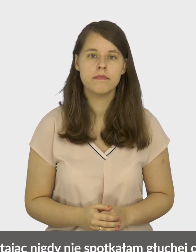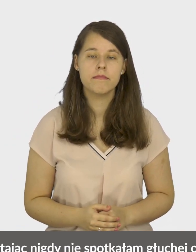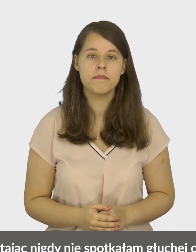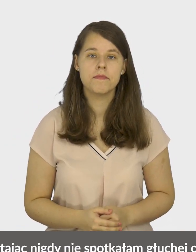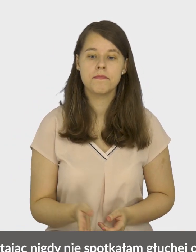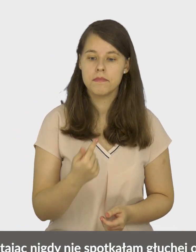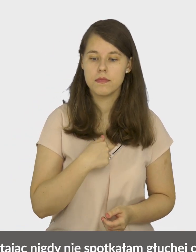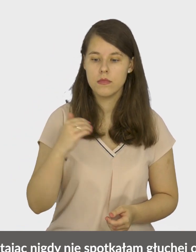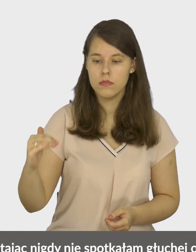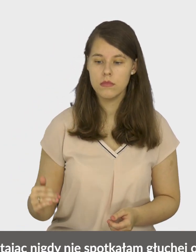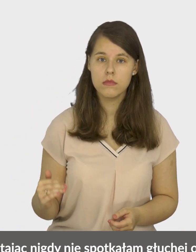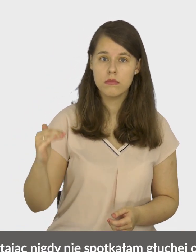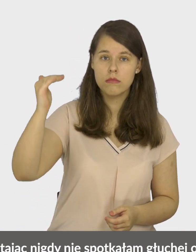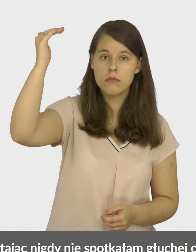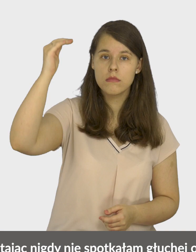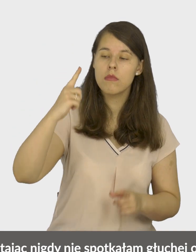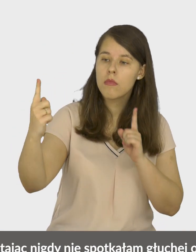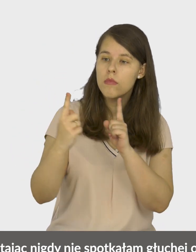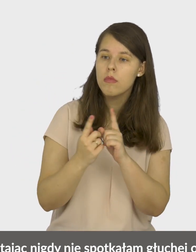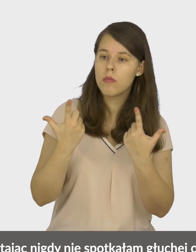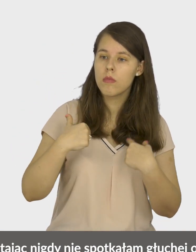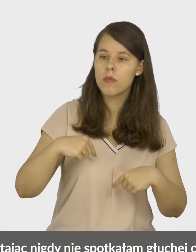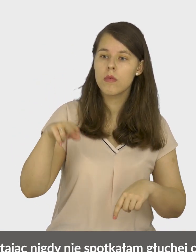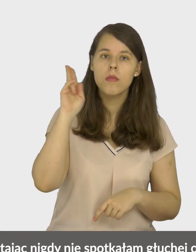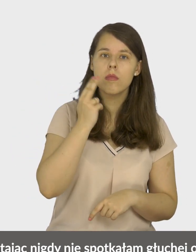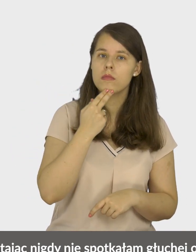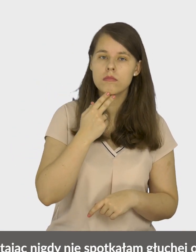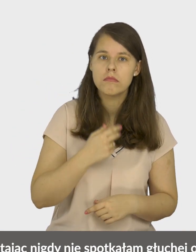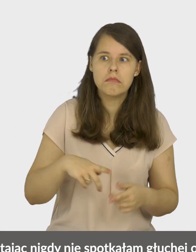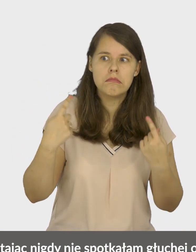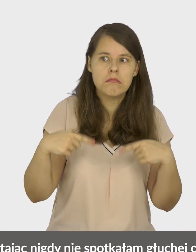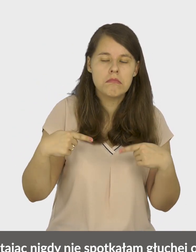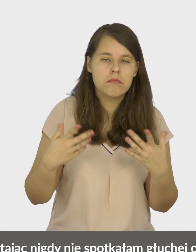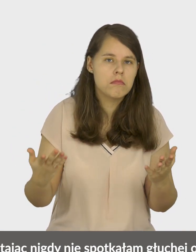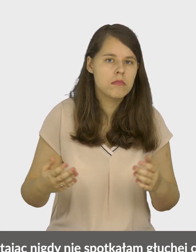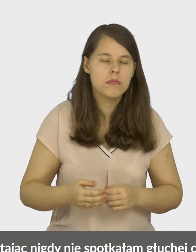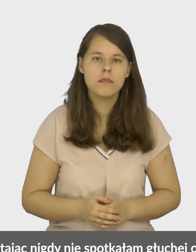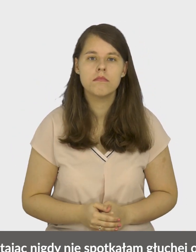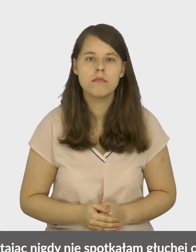Growing up I never met a deaf person.